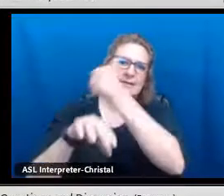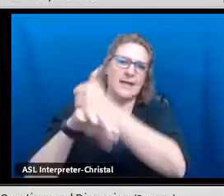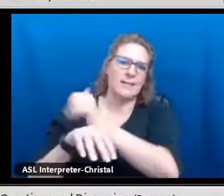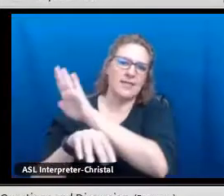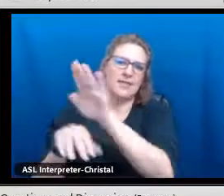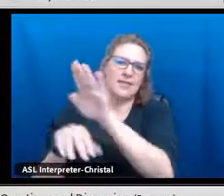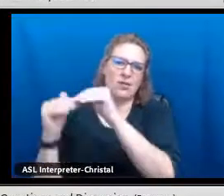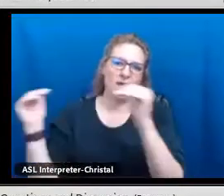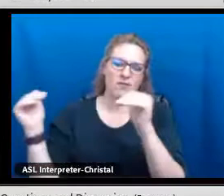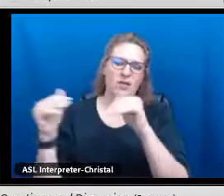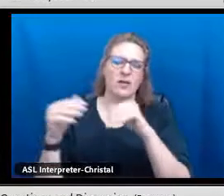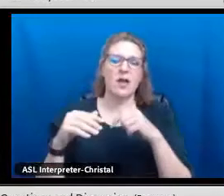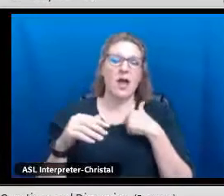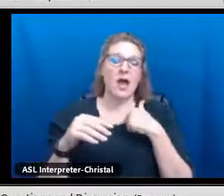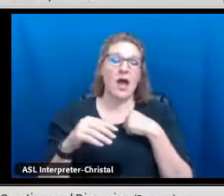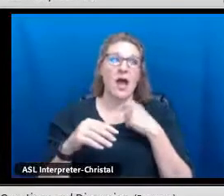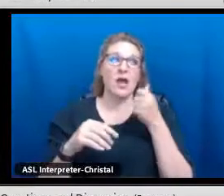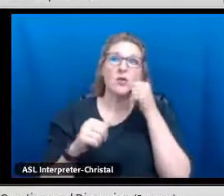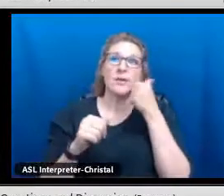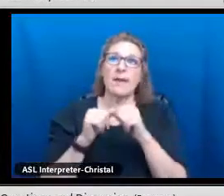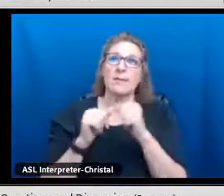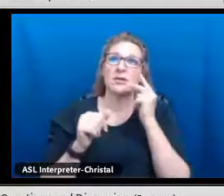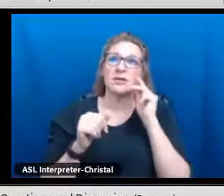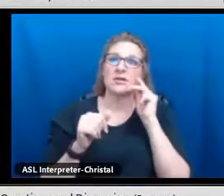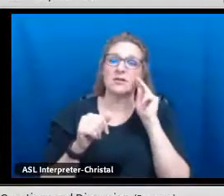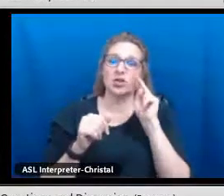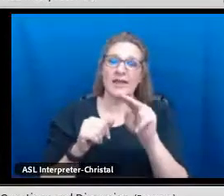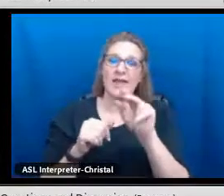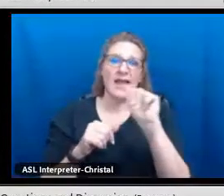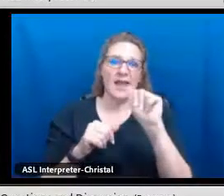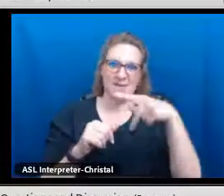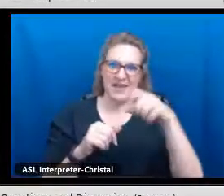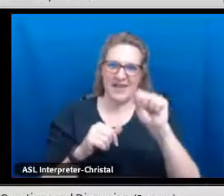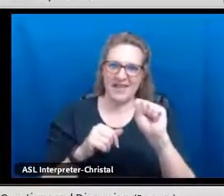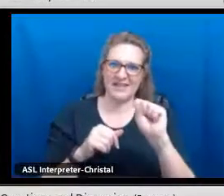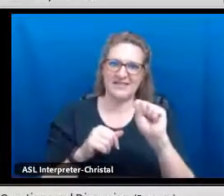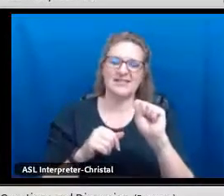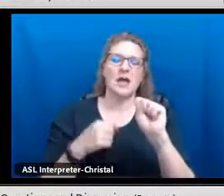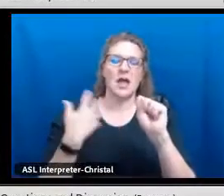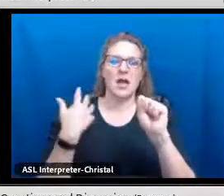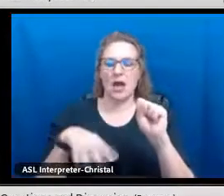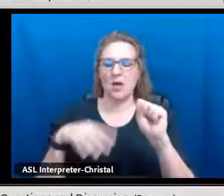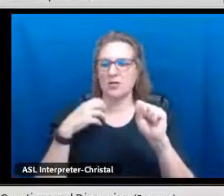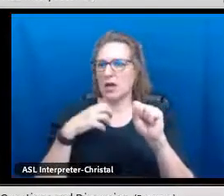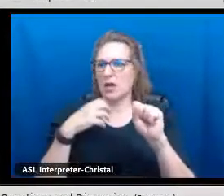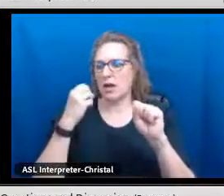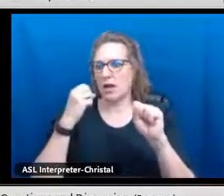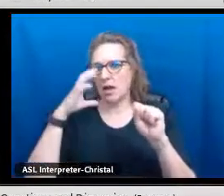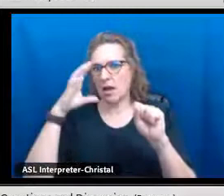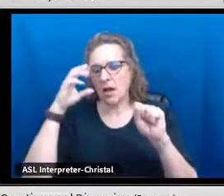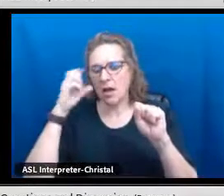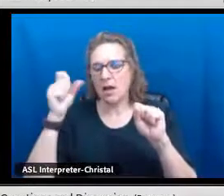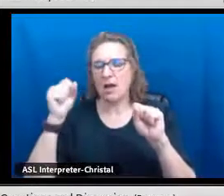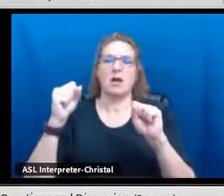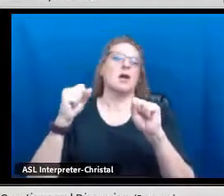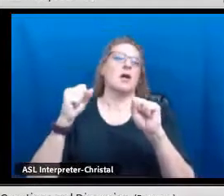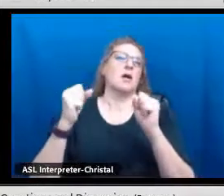to look at different schools' websites and what they were doing to implement it at their level.